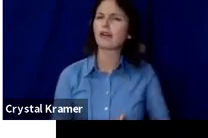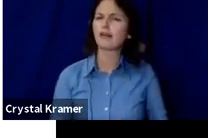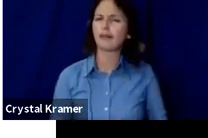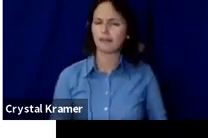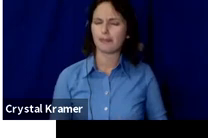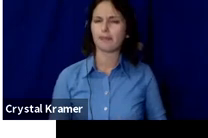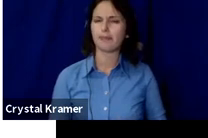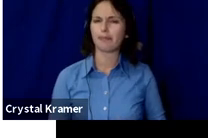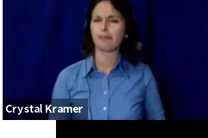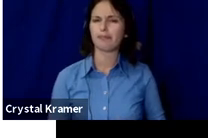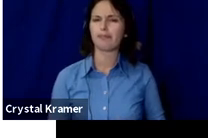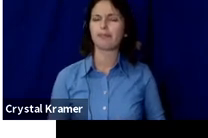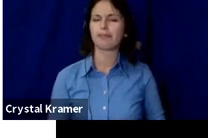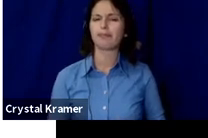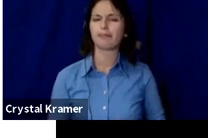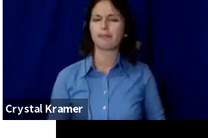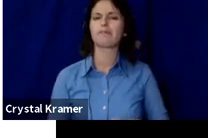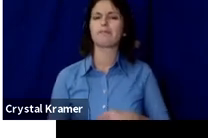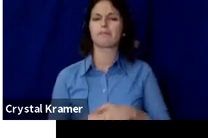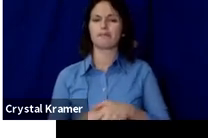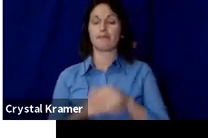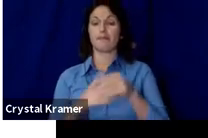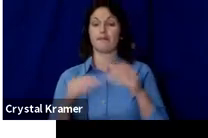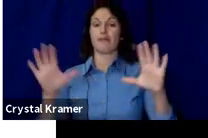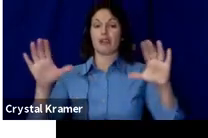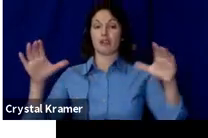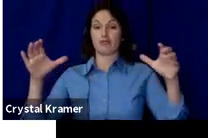Crowdfunding is the act of many people contributing money